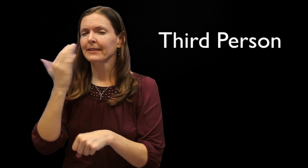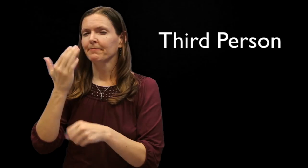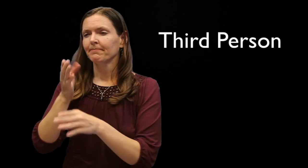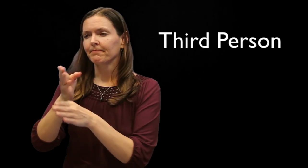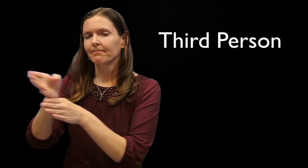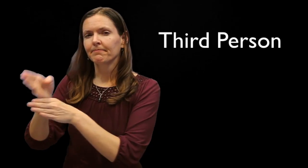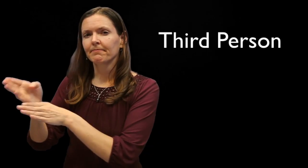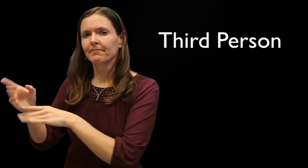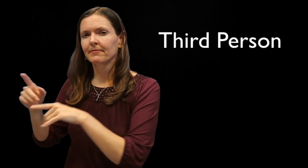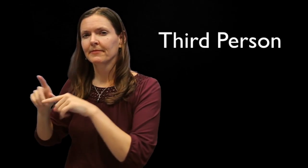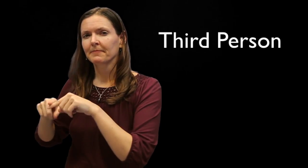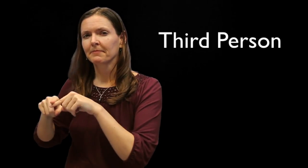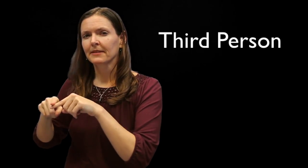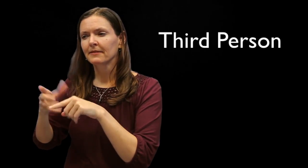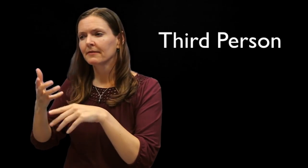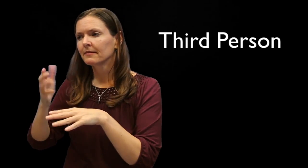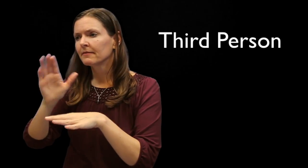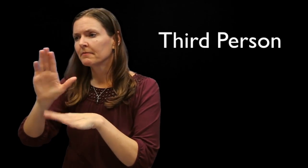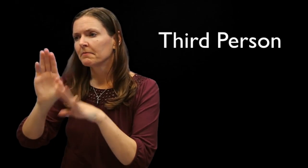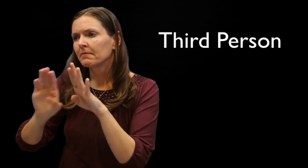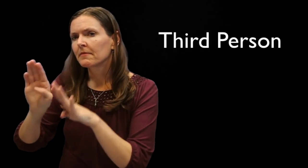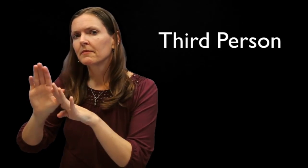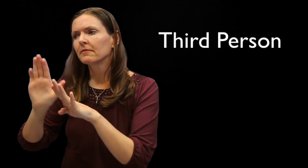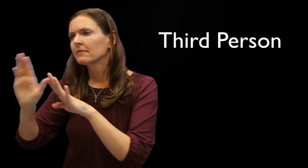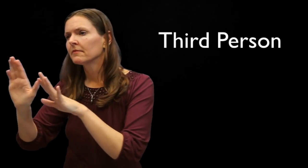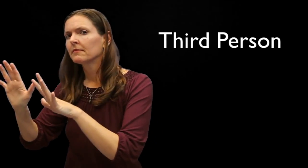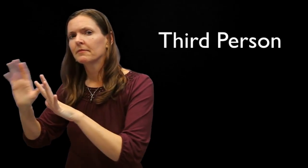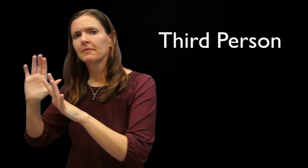Marked reduction of first-person pronouns seem to be discipline specific, such as biology. Every academic field